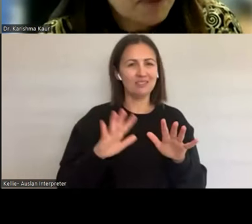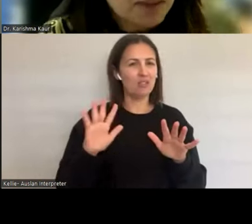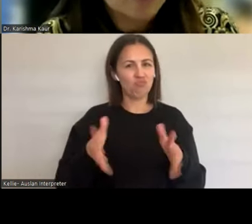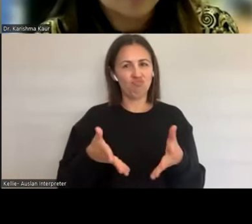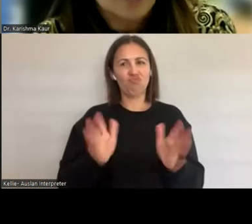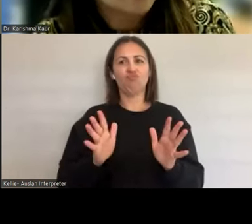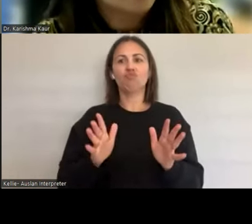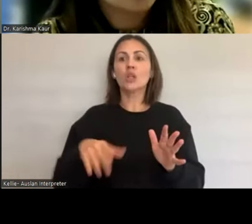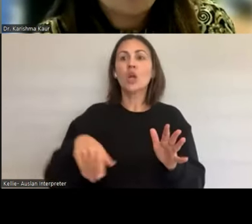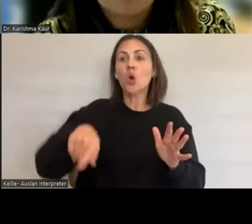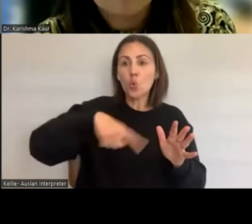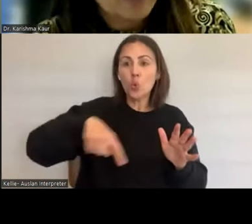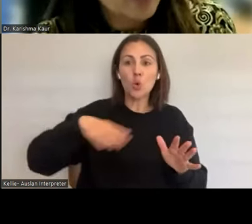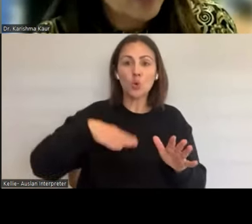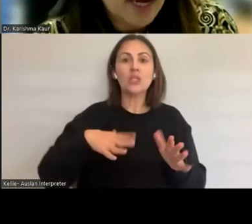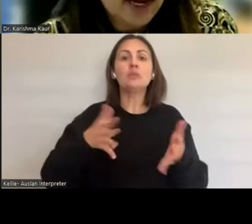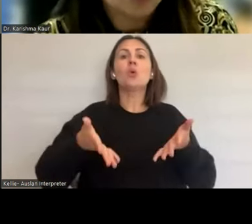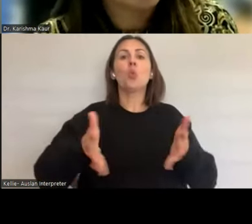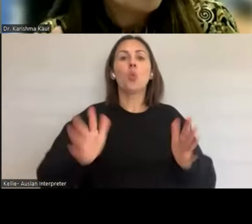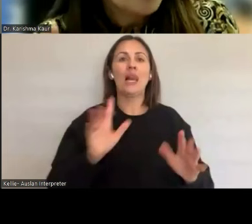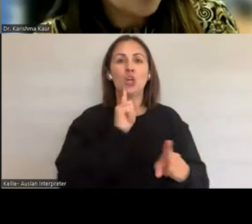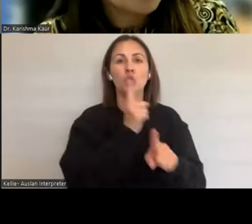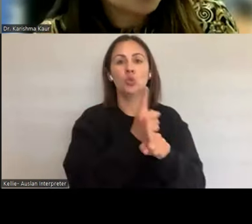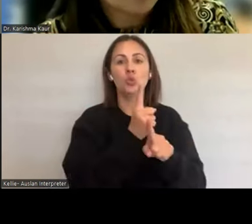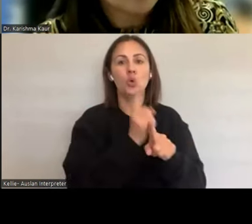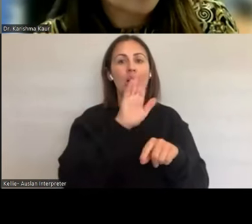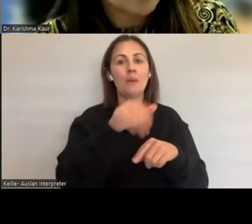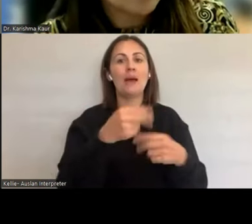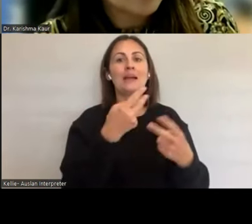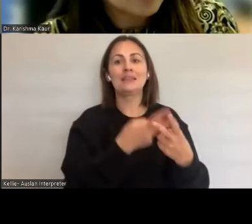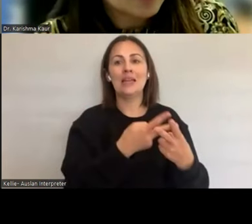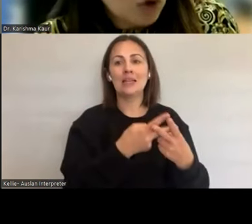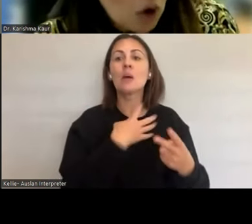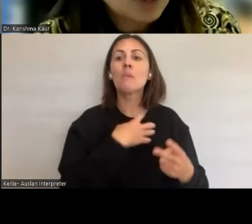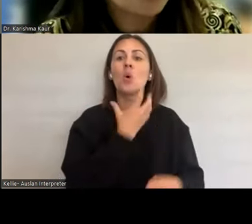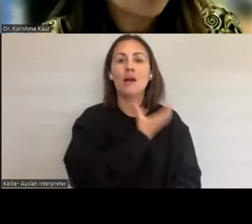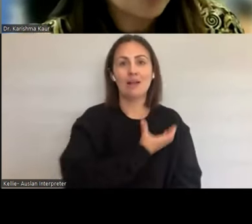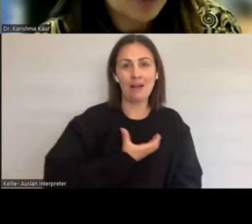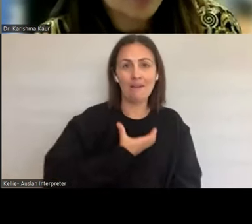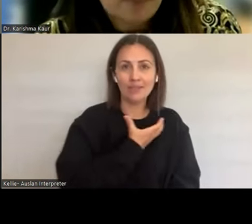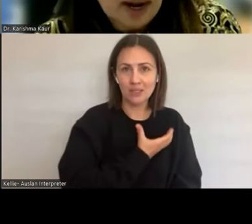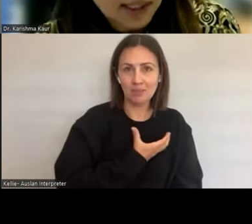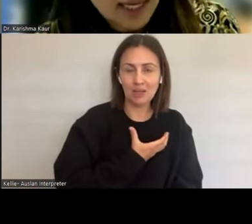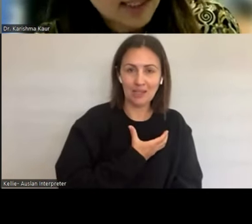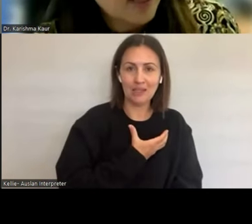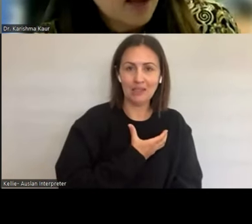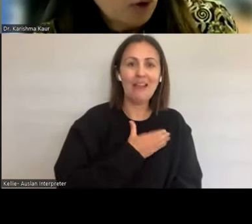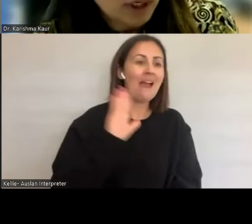people and to people of any age, so that they can continue to learn about sex and their bodies.